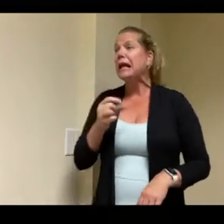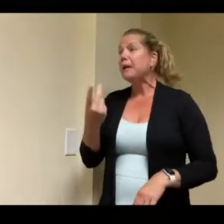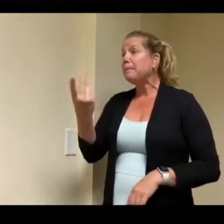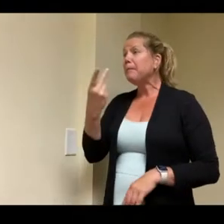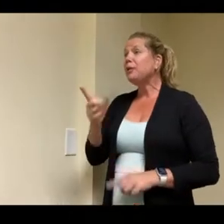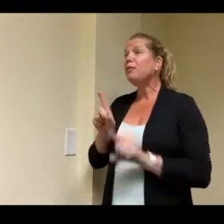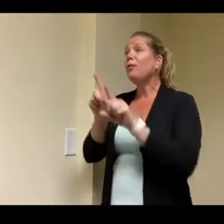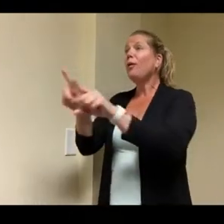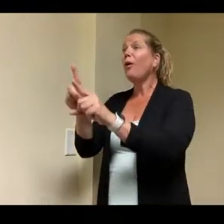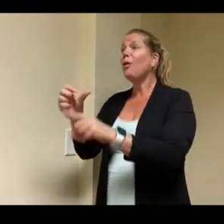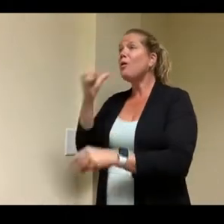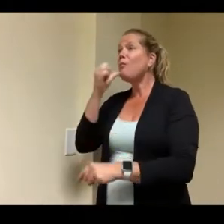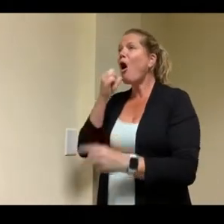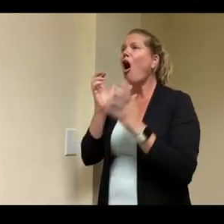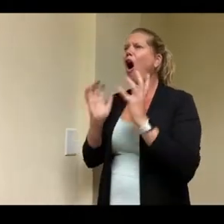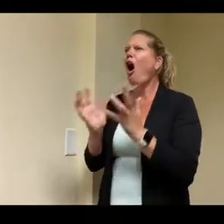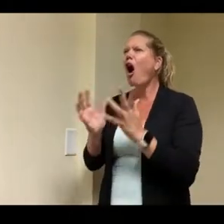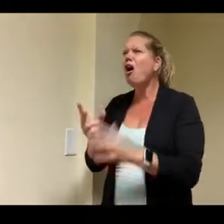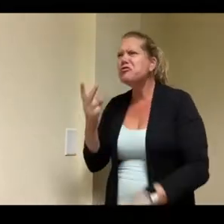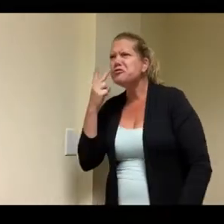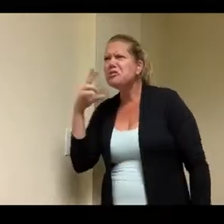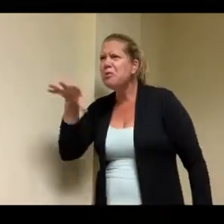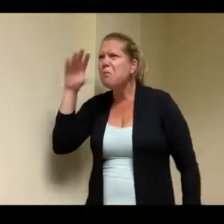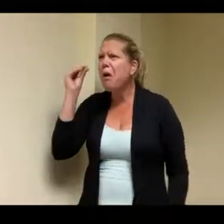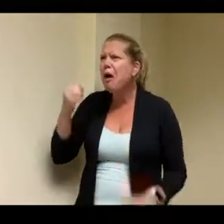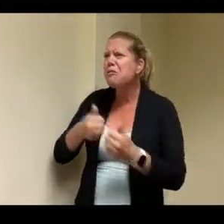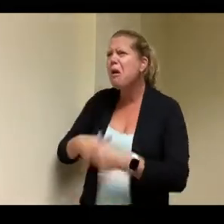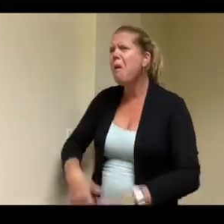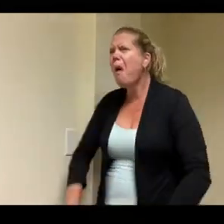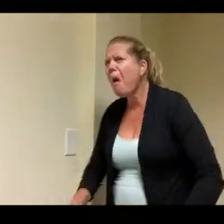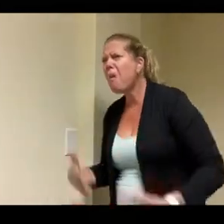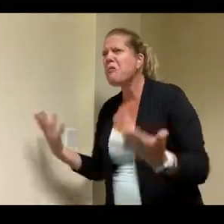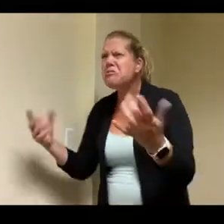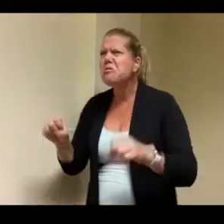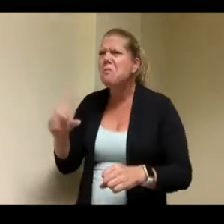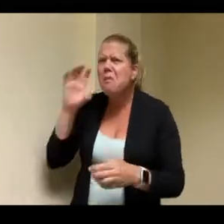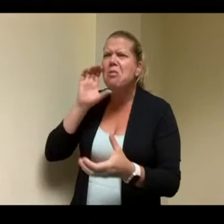conversations so for them to be institutionalized like